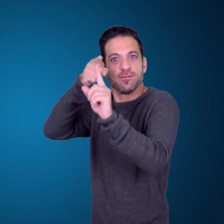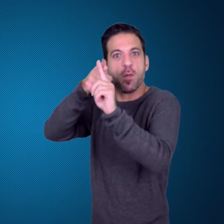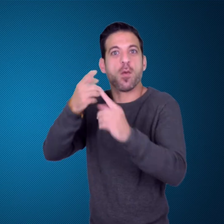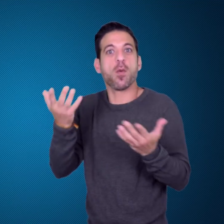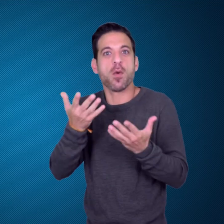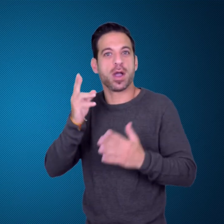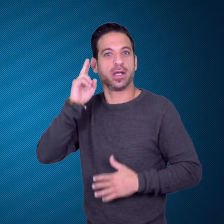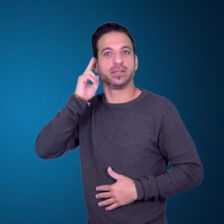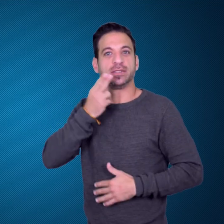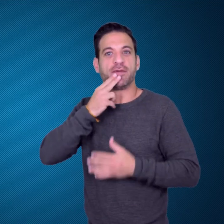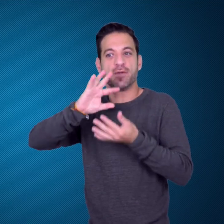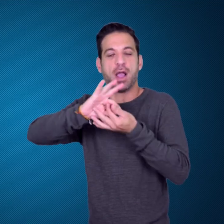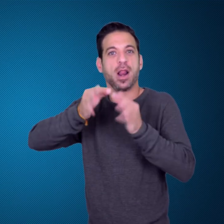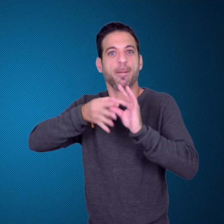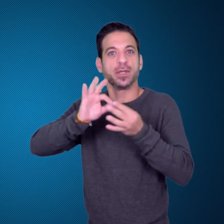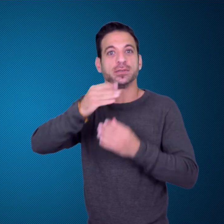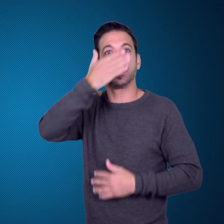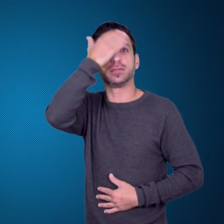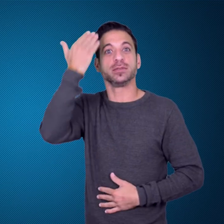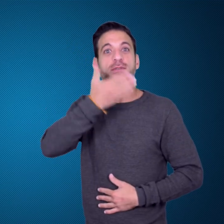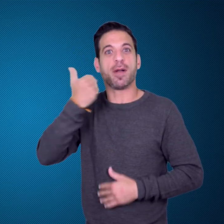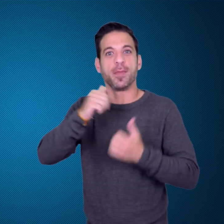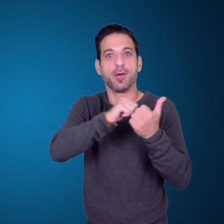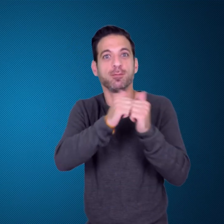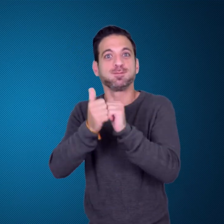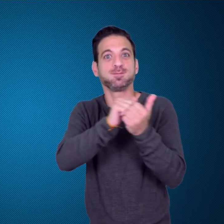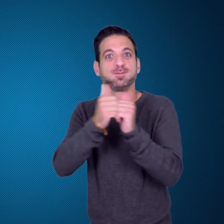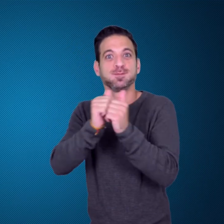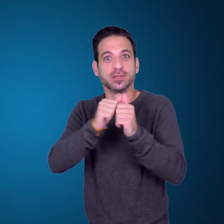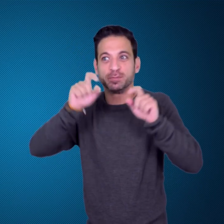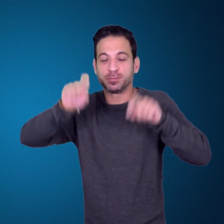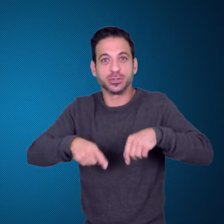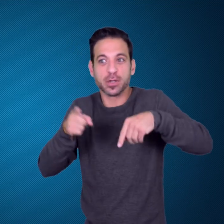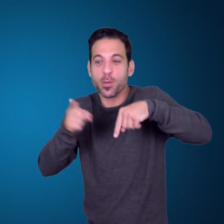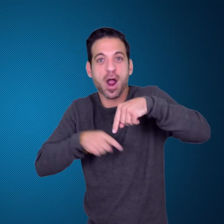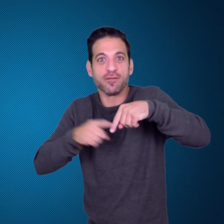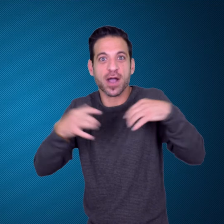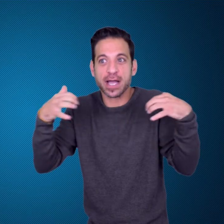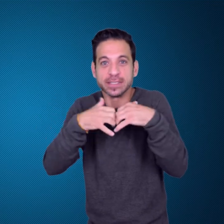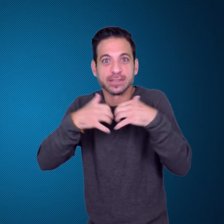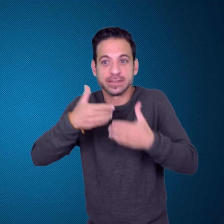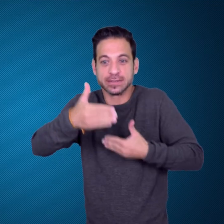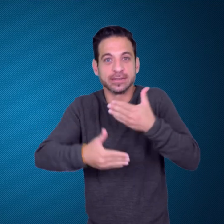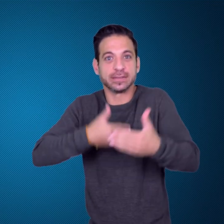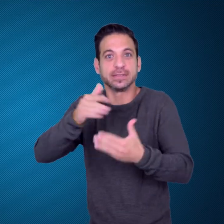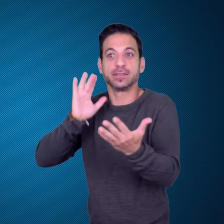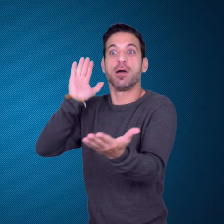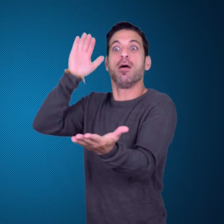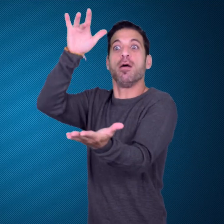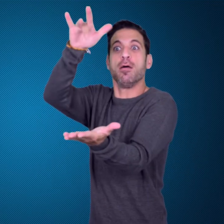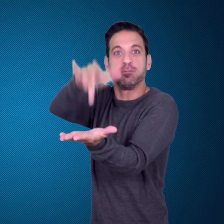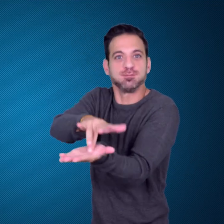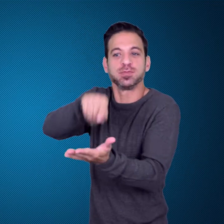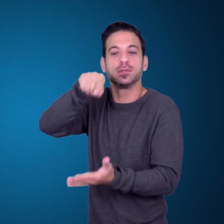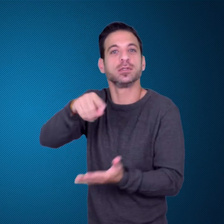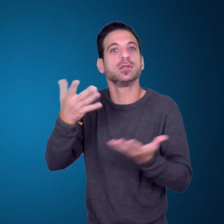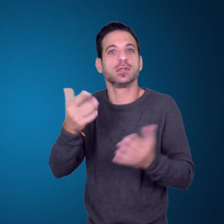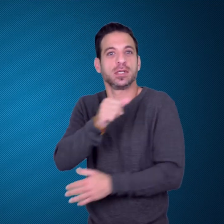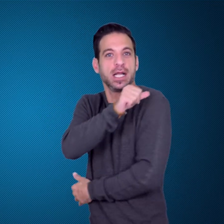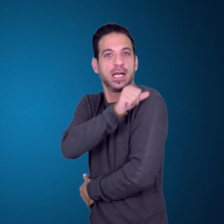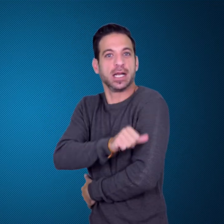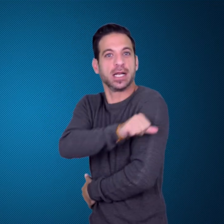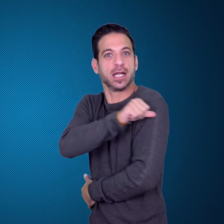as European countries need to qualify for Deaflympics